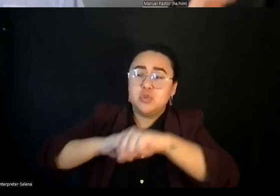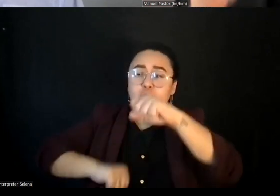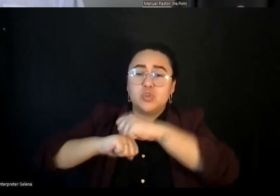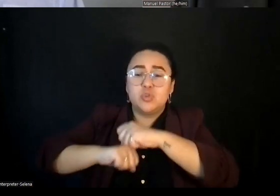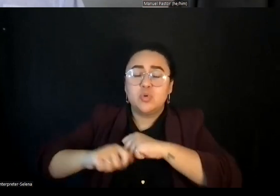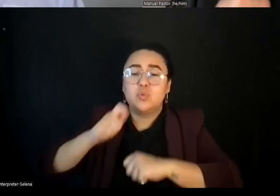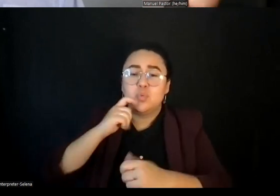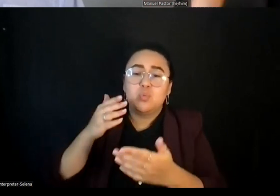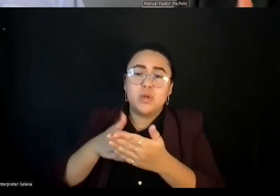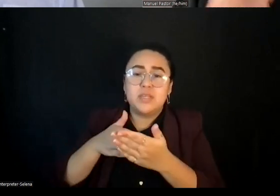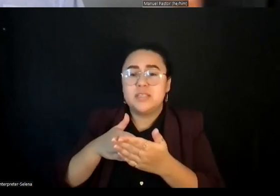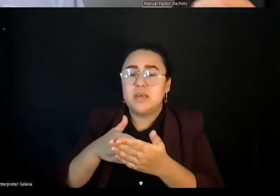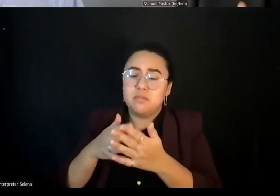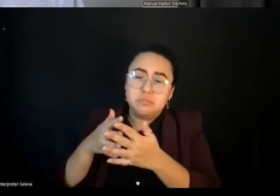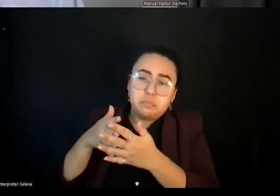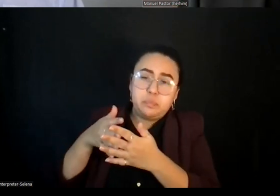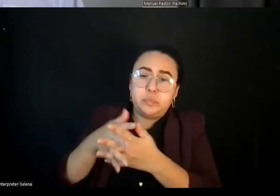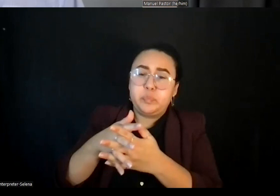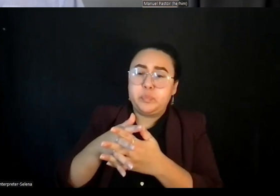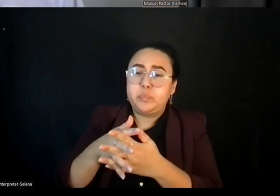simply embedded in complete class and mobility as well.